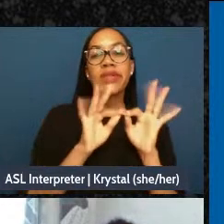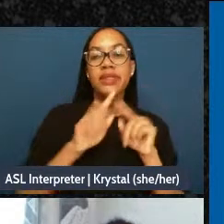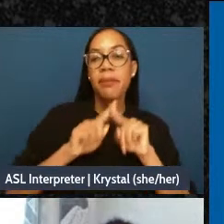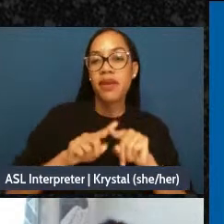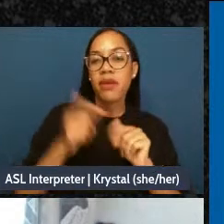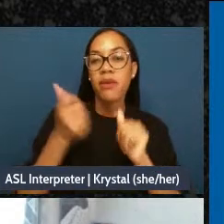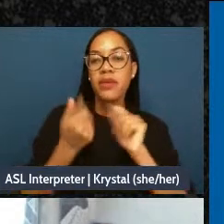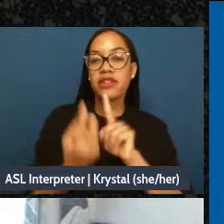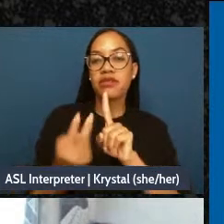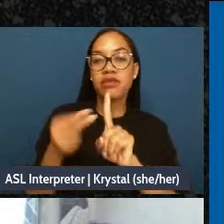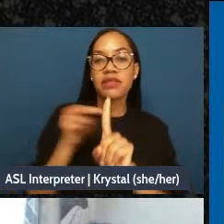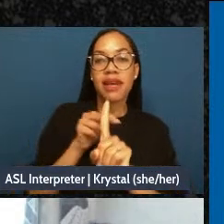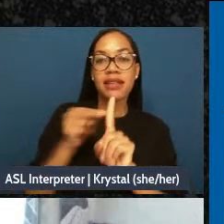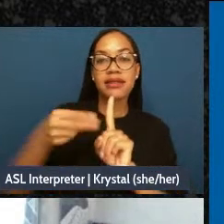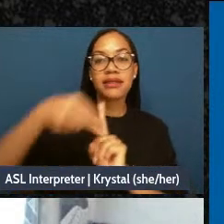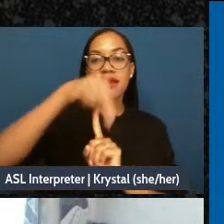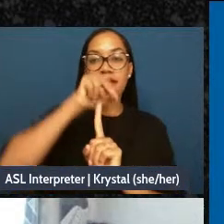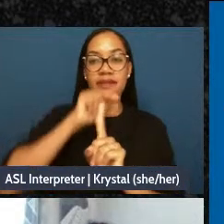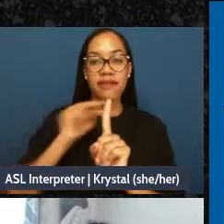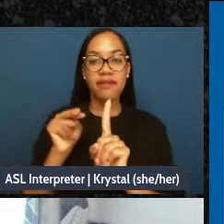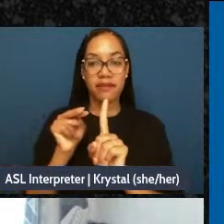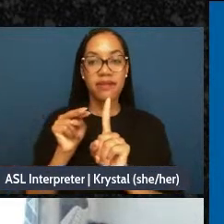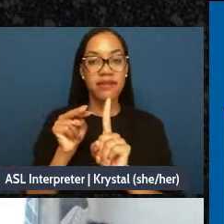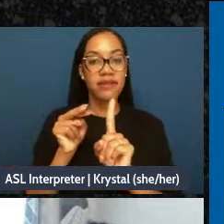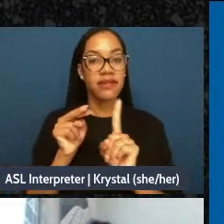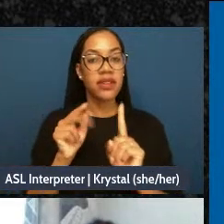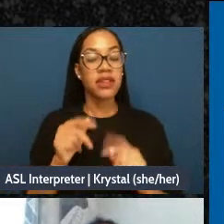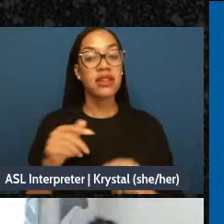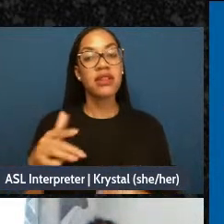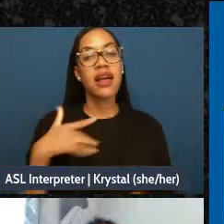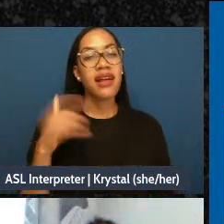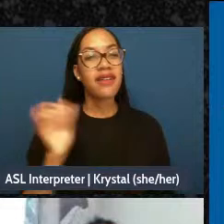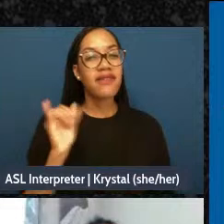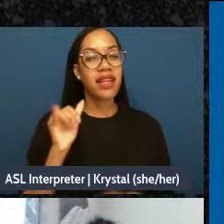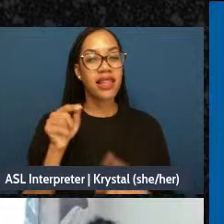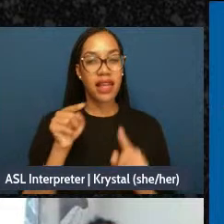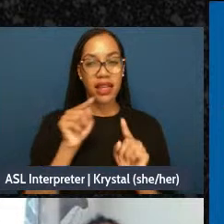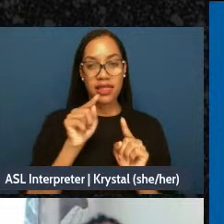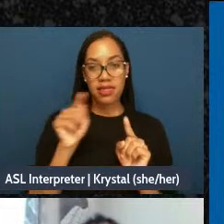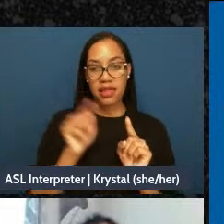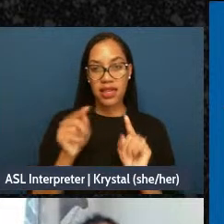And it kind of feels like these things are framed in such a way as Mary seems like much